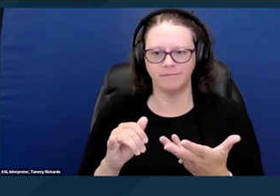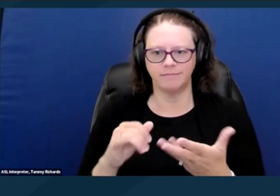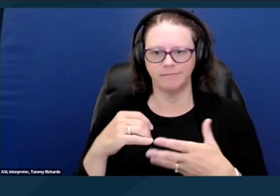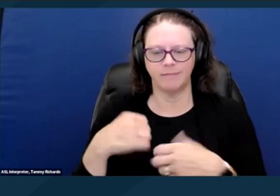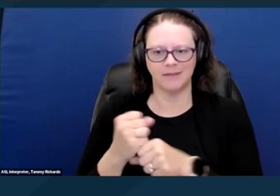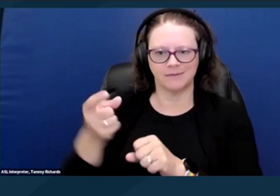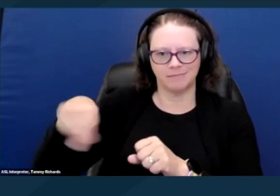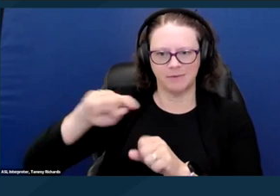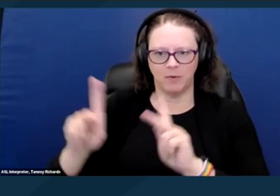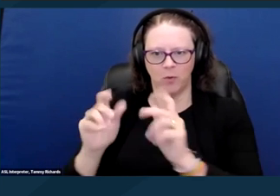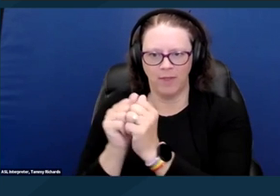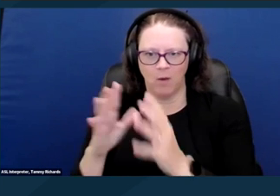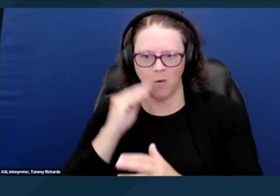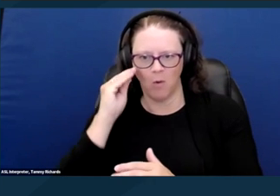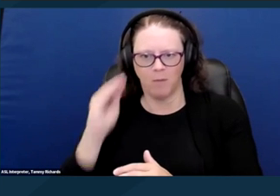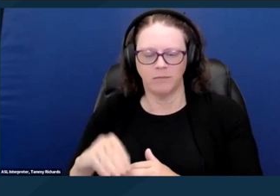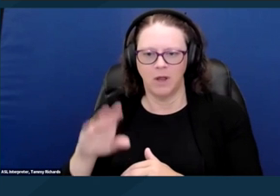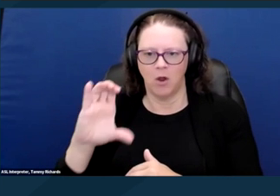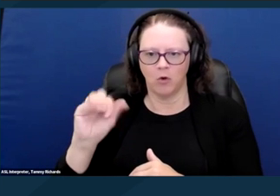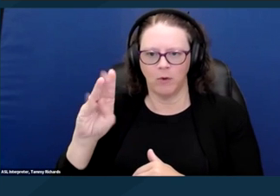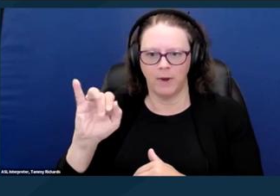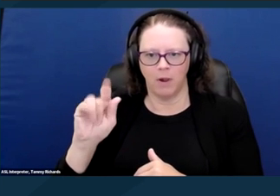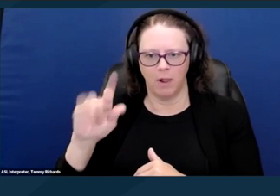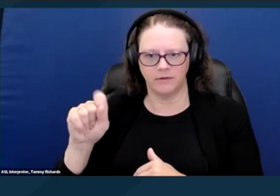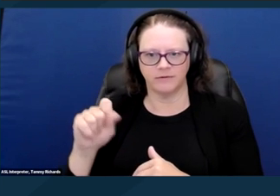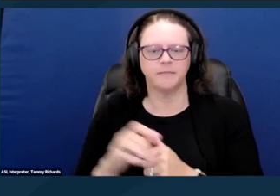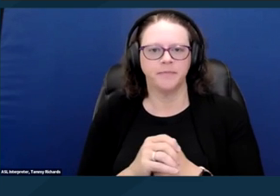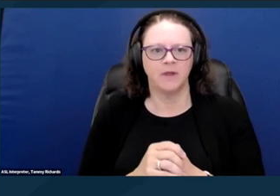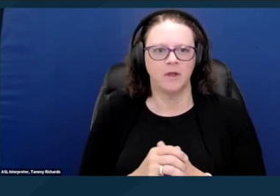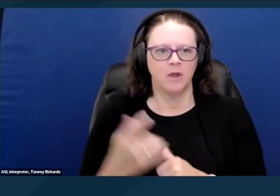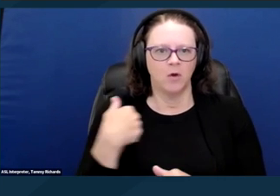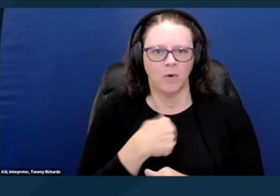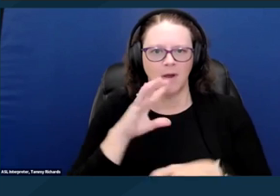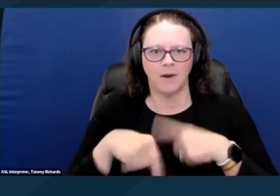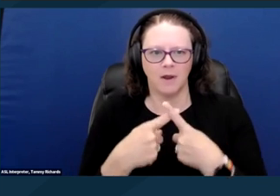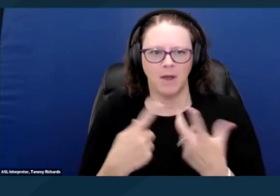Here we're talking about measures that prohibit life sustaining activities in public spaces,